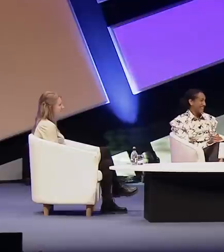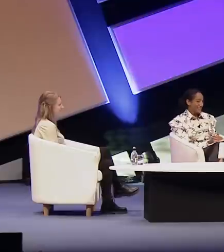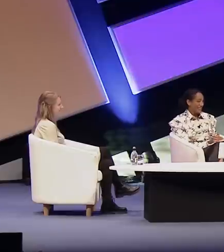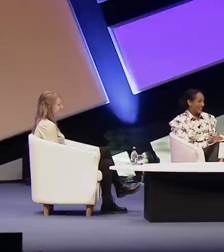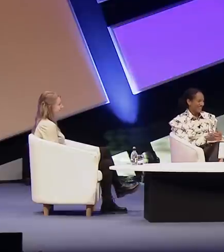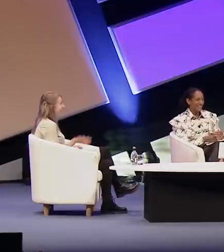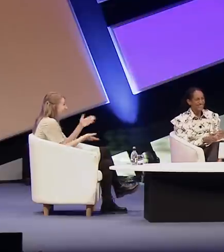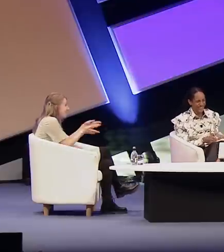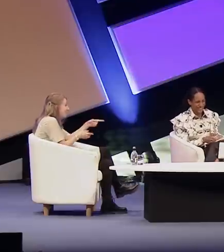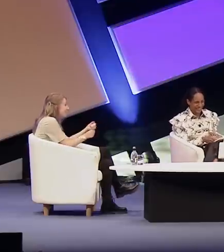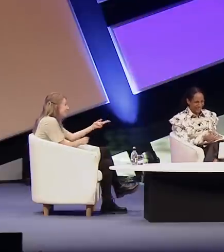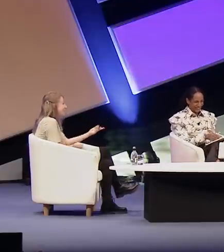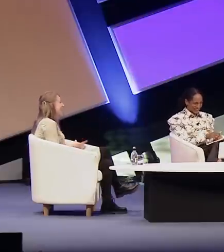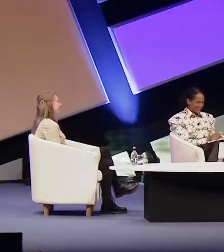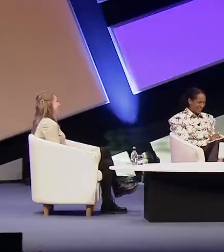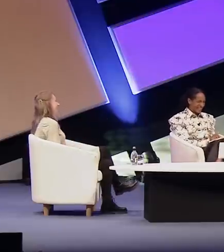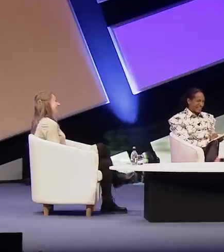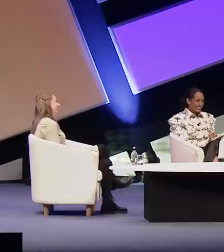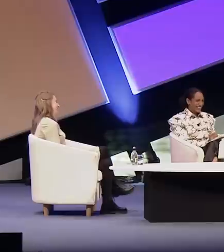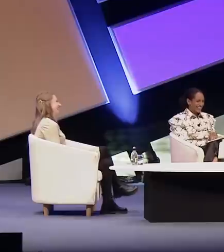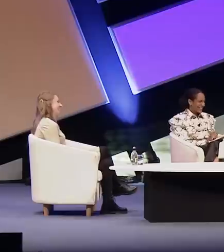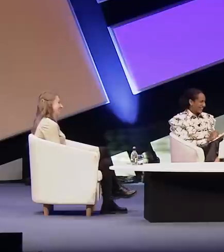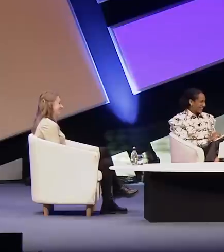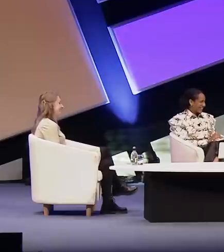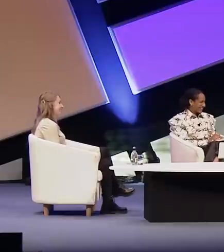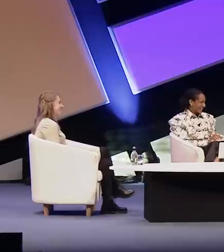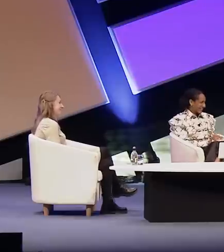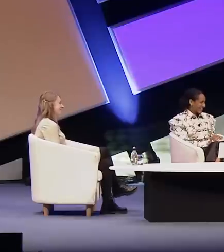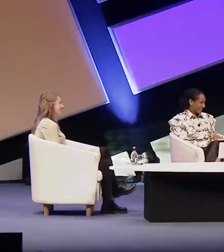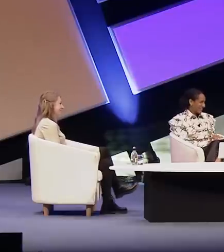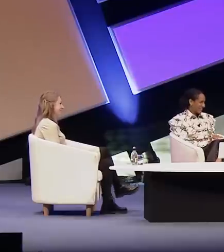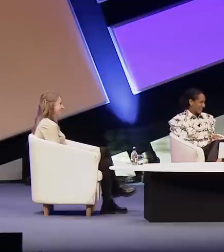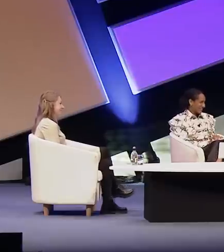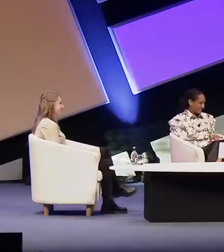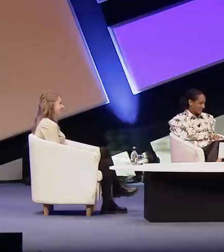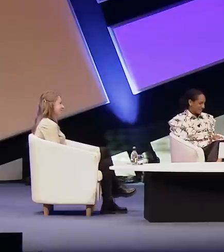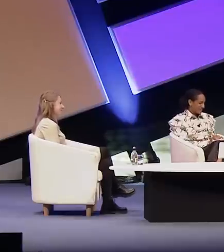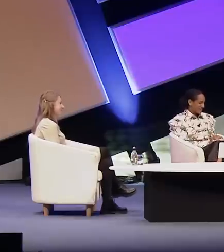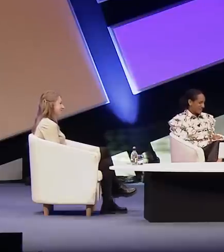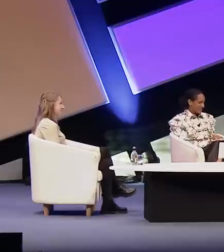and I suppose when I was growing up the Barbie did look like me